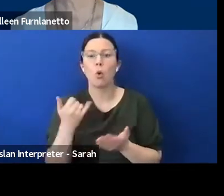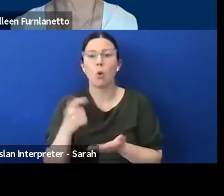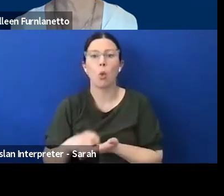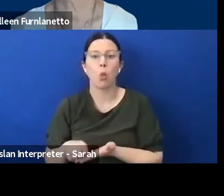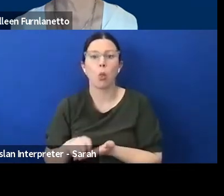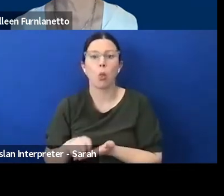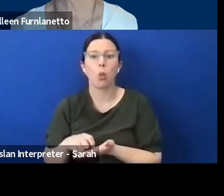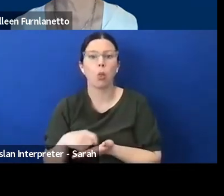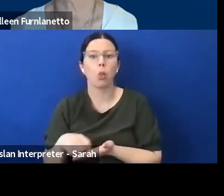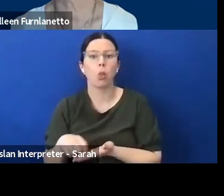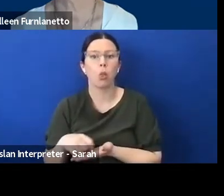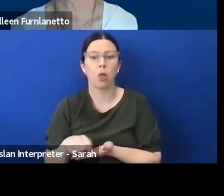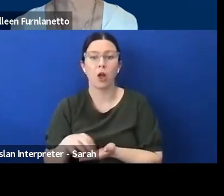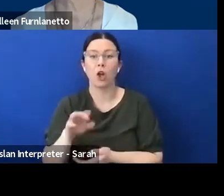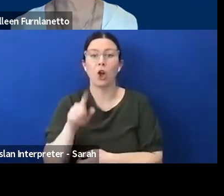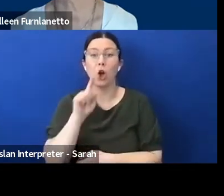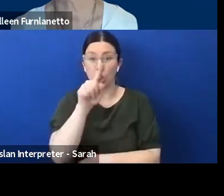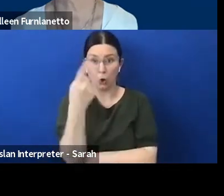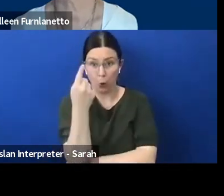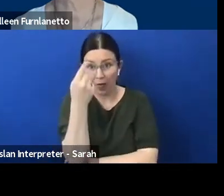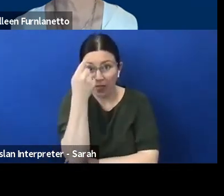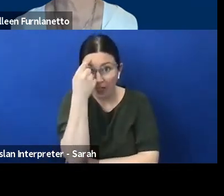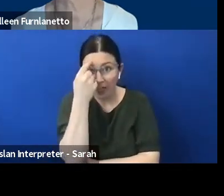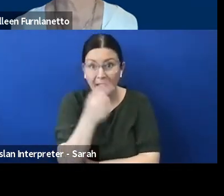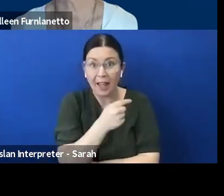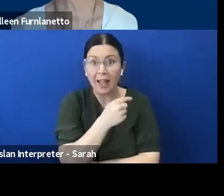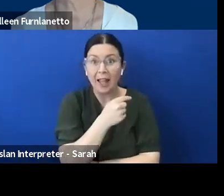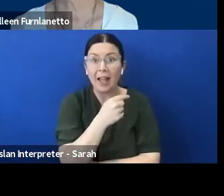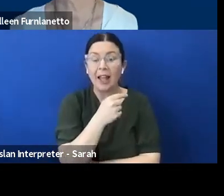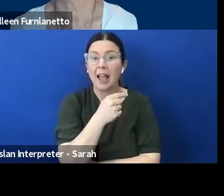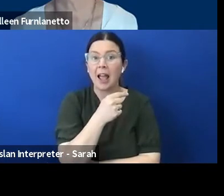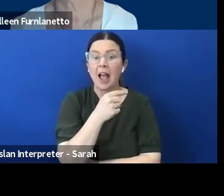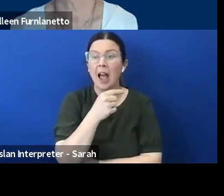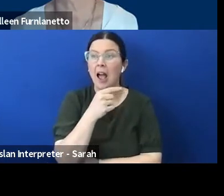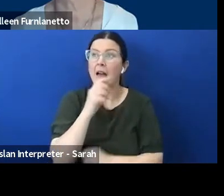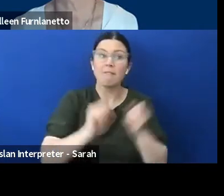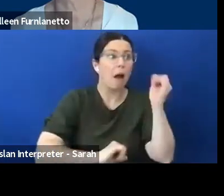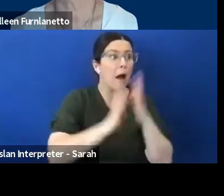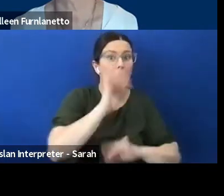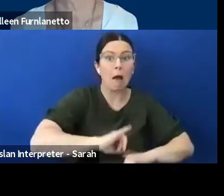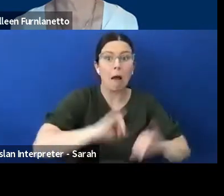was a fire alarm wouldn't be to dive on top of that person, they're just emotionally regulating